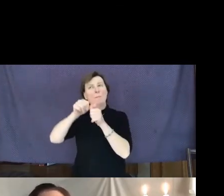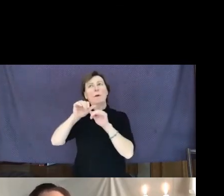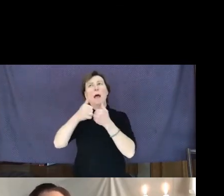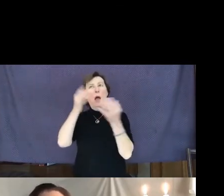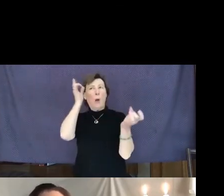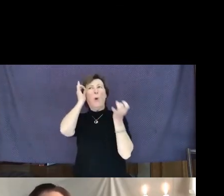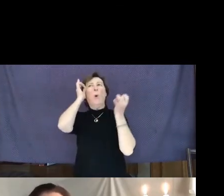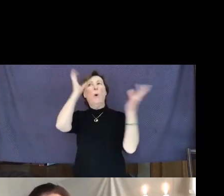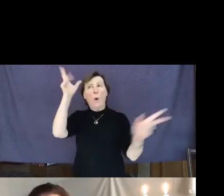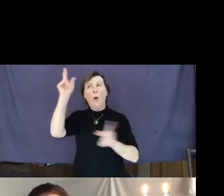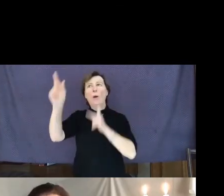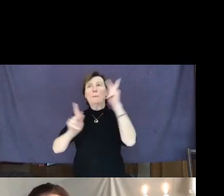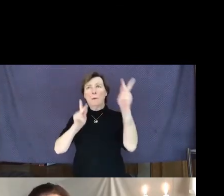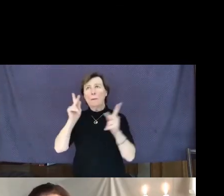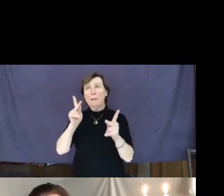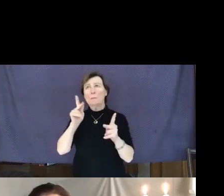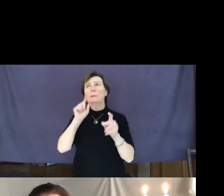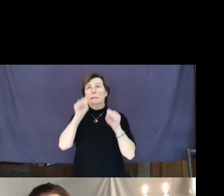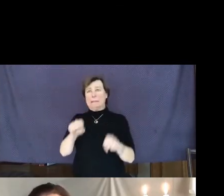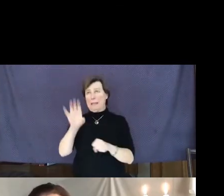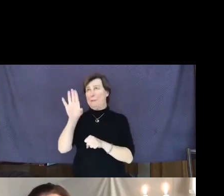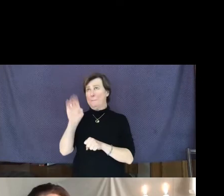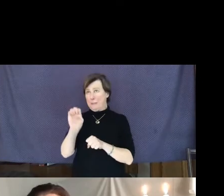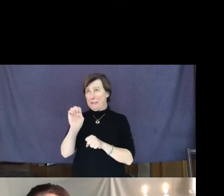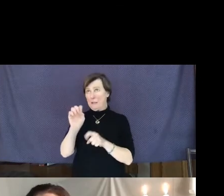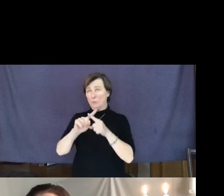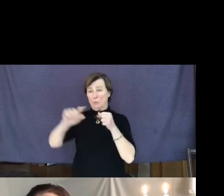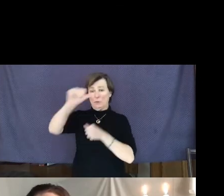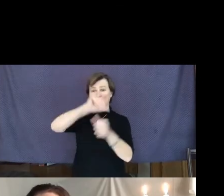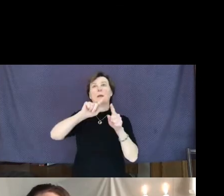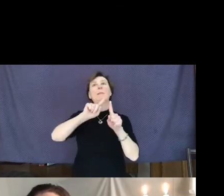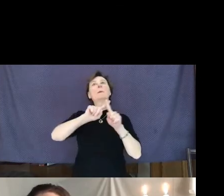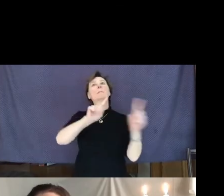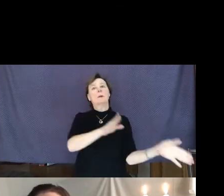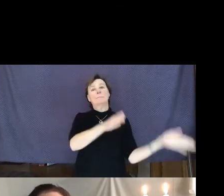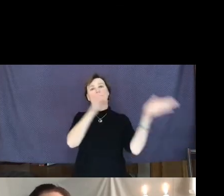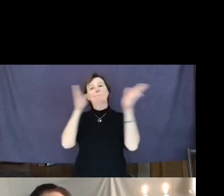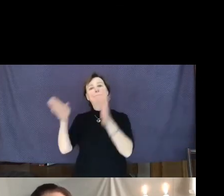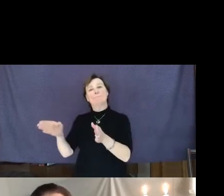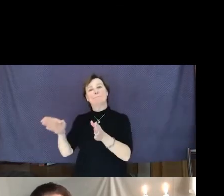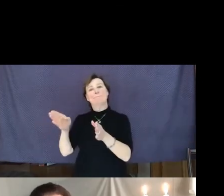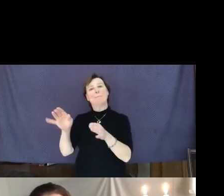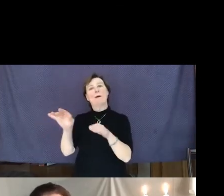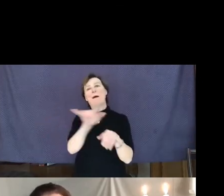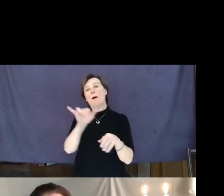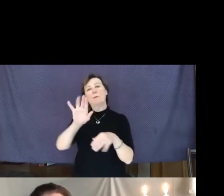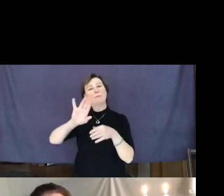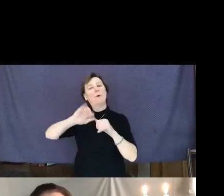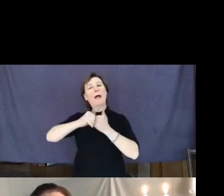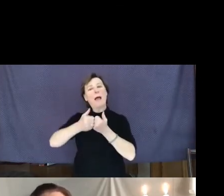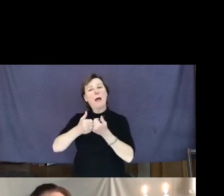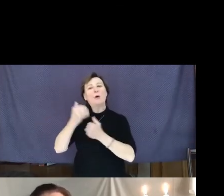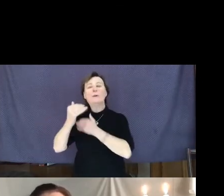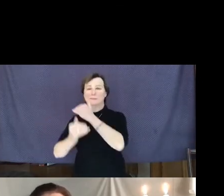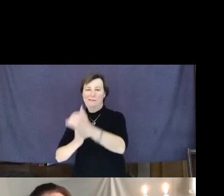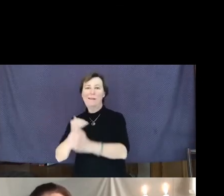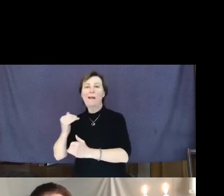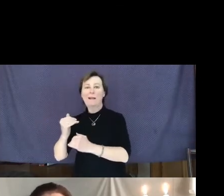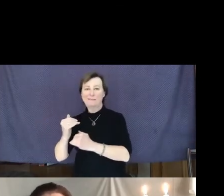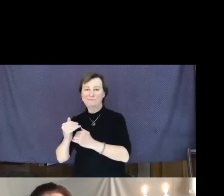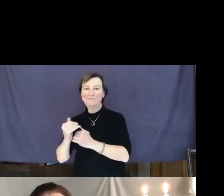how kind. Never forget that there are good people